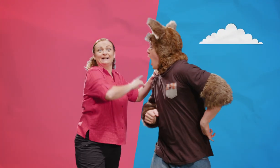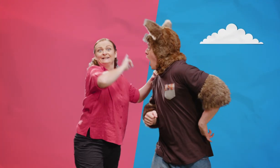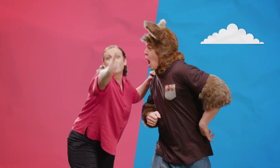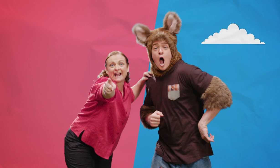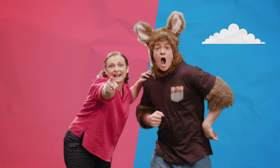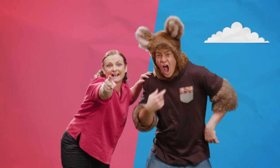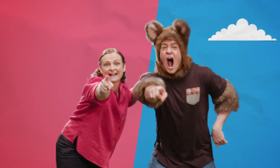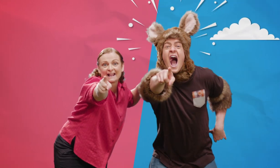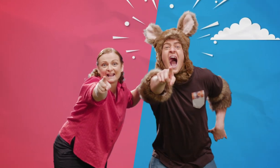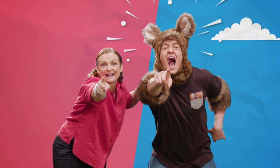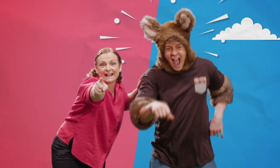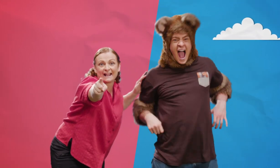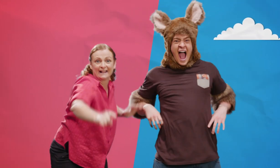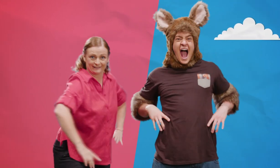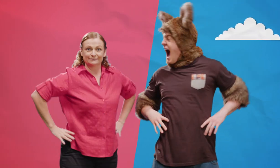Huh? Look! Ah!